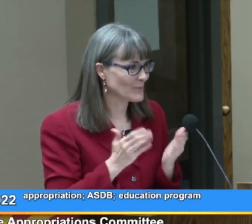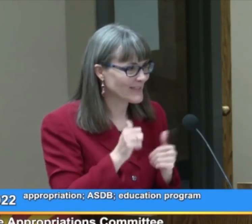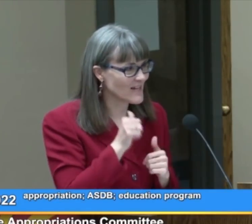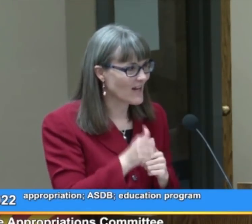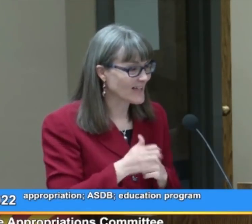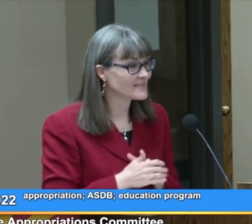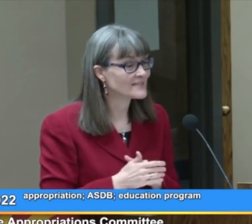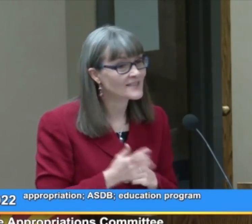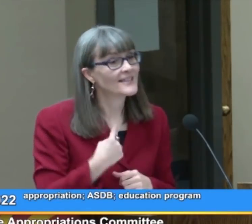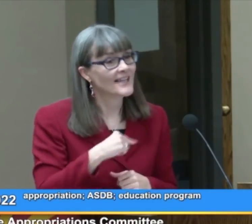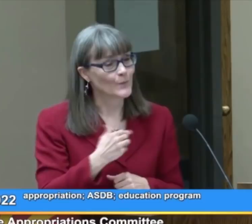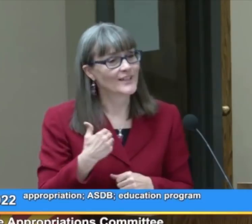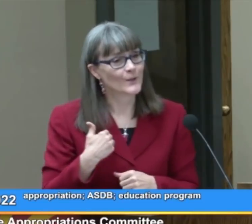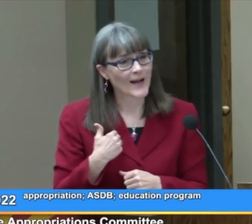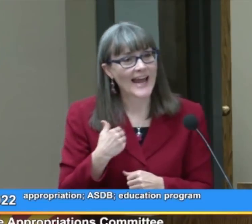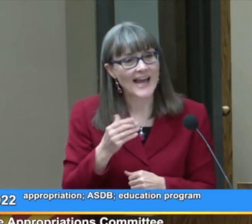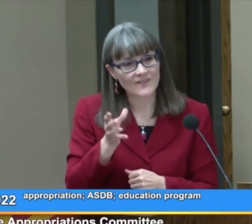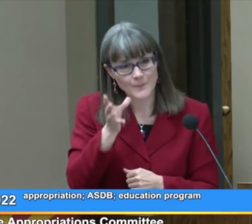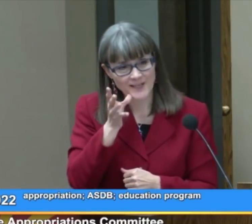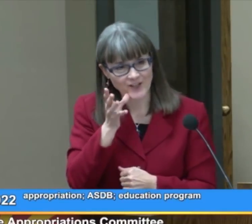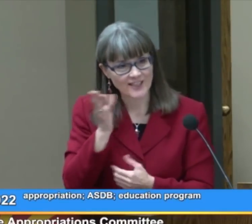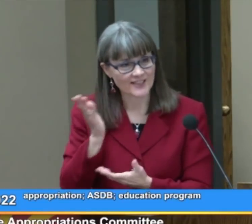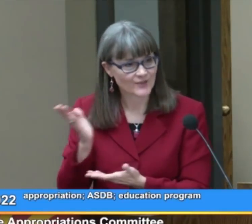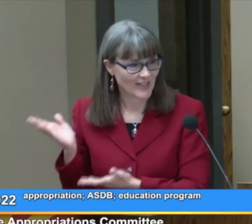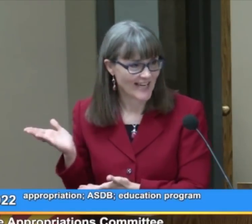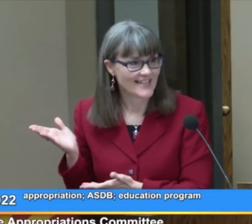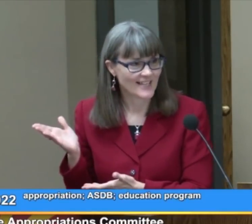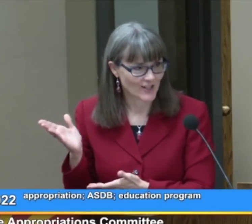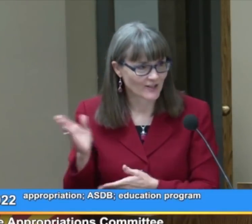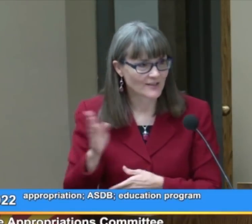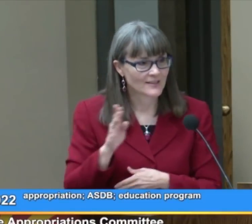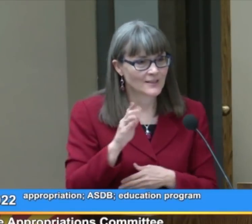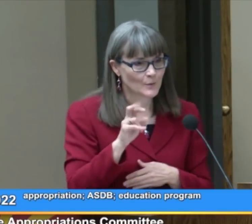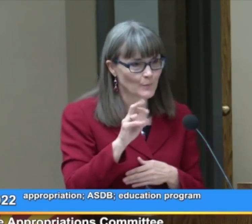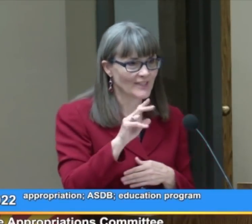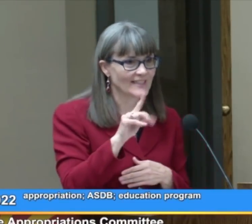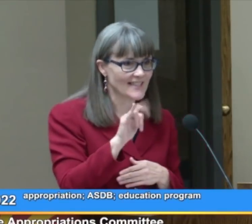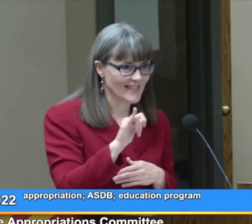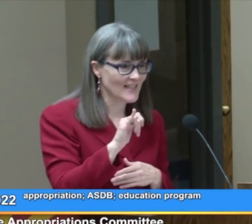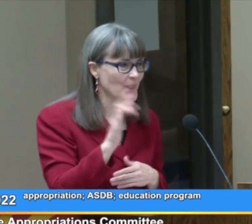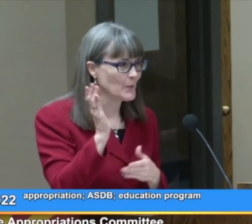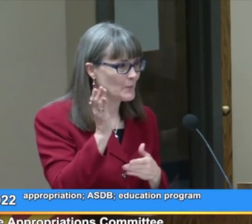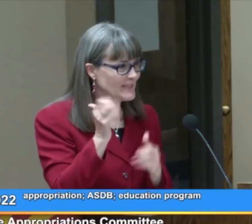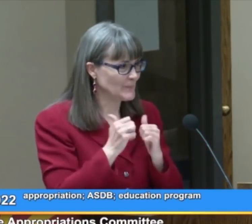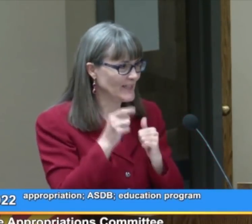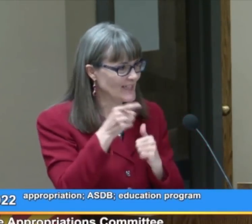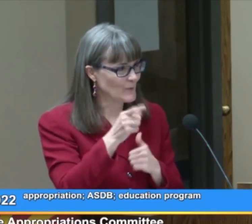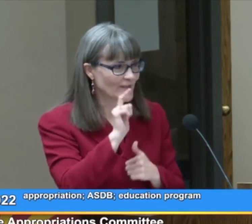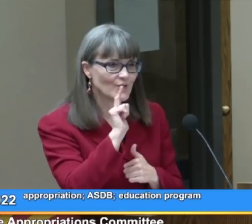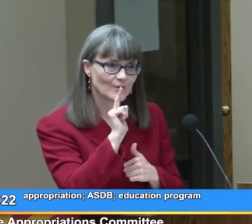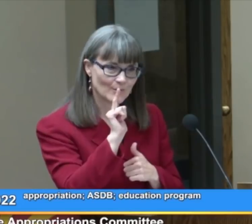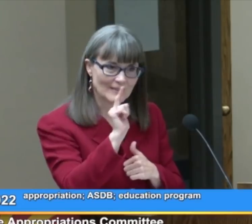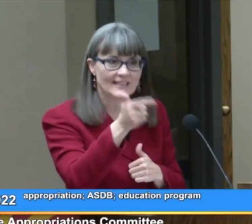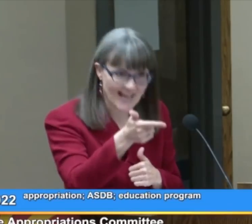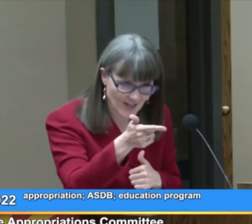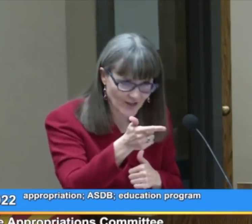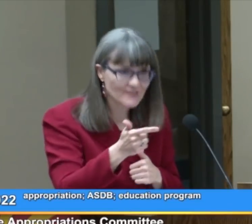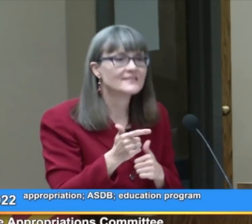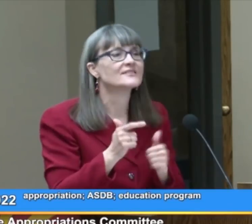Probably not. And we do have a parent right here, Brittany, that would be speaking with you later.